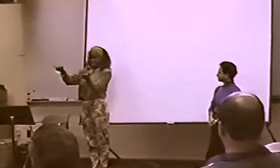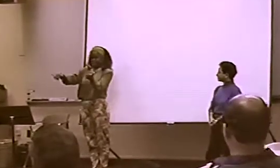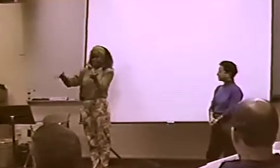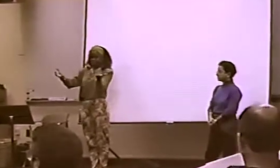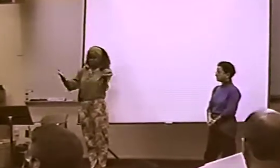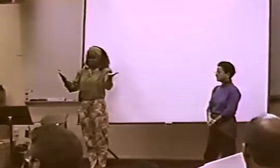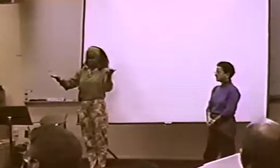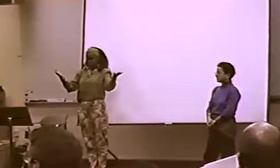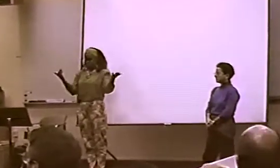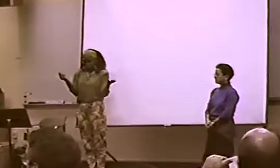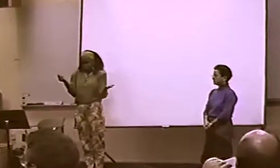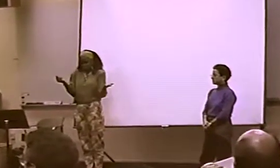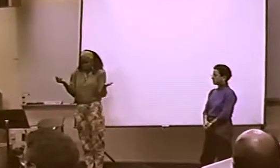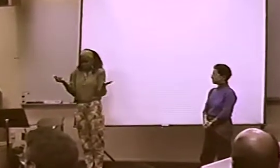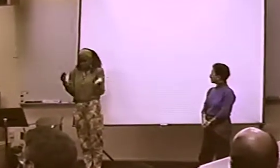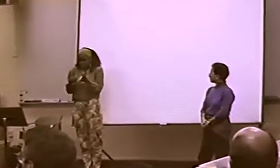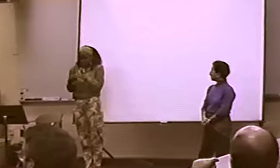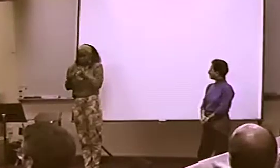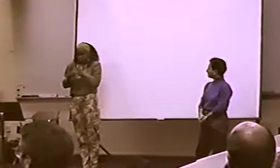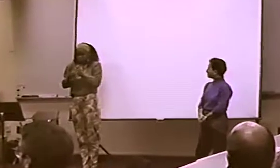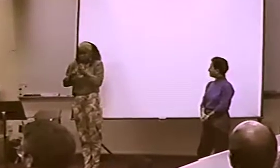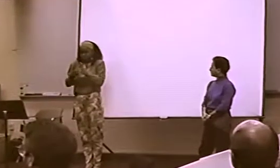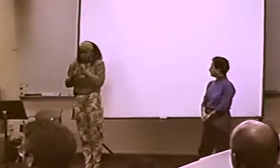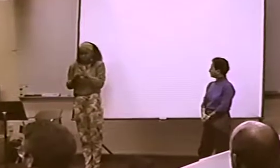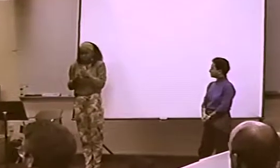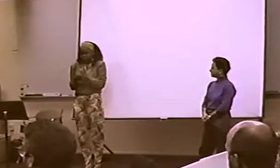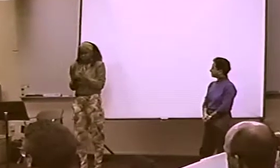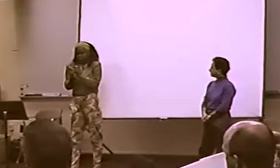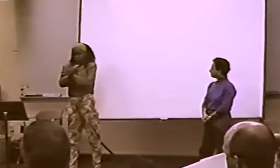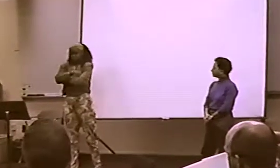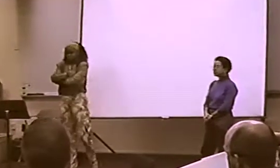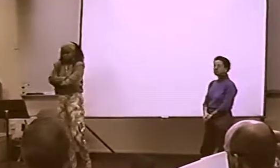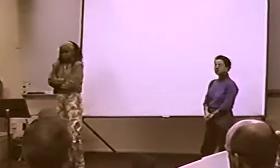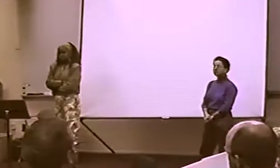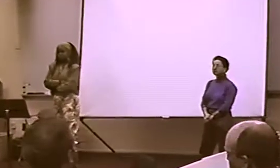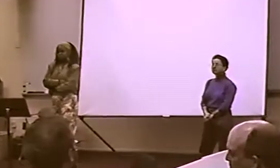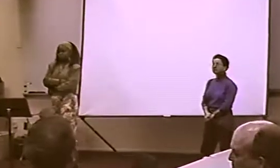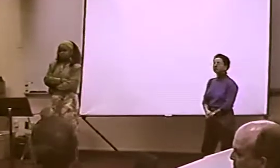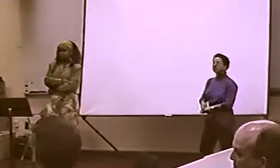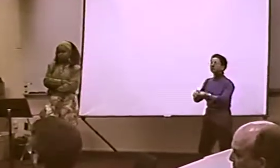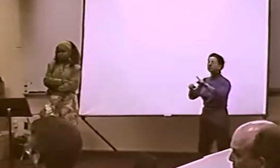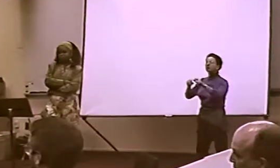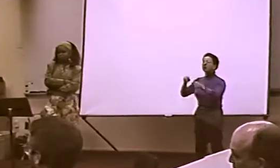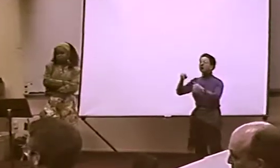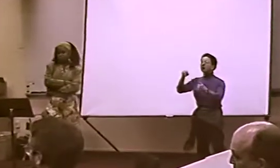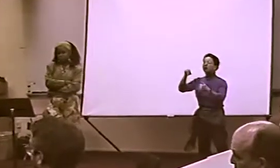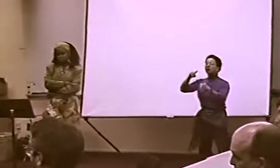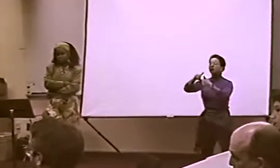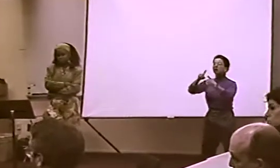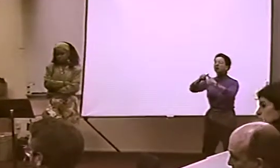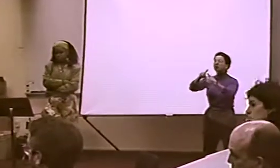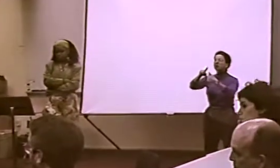BLACK DEAF CULTURE. THERE'S A BIG DIFFERENCE BETWEEN BLACK ... I'M TALKING ABOUT BLACK DEAF CULTURE. WHAT IS IT?